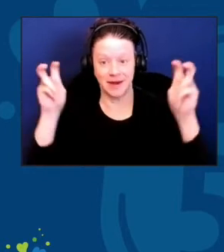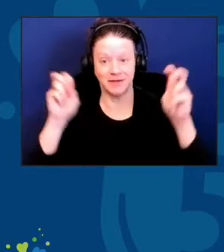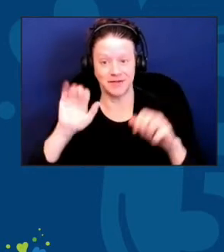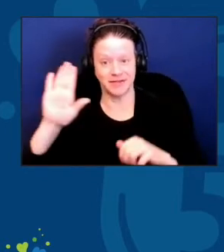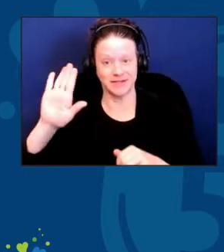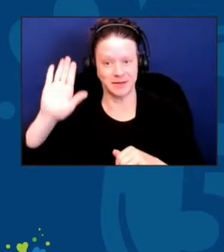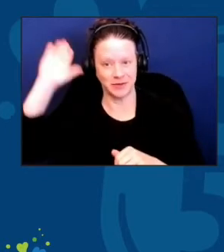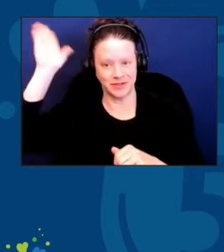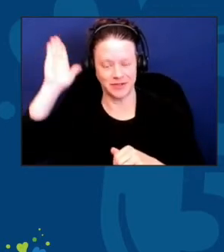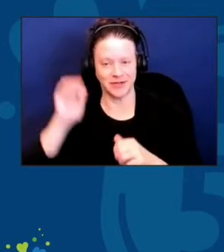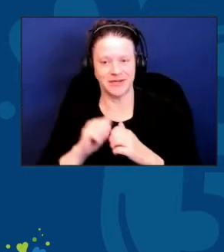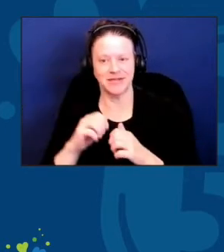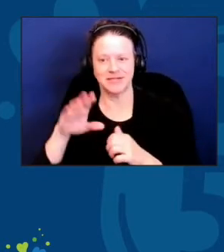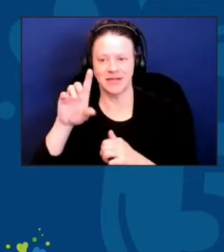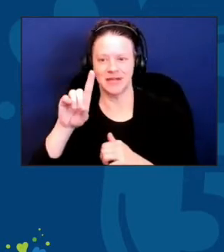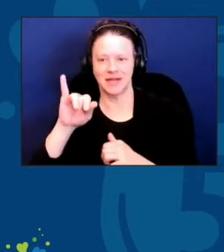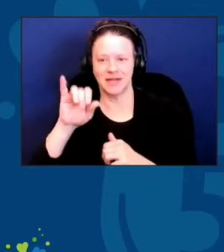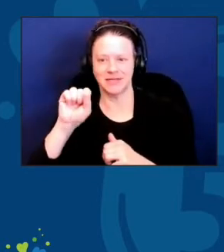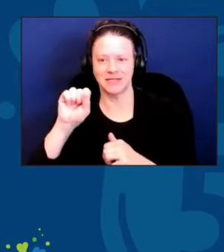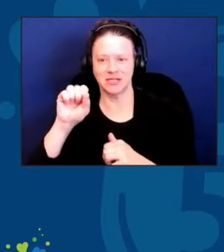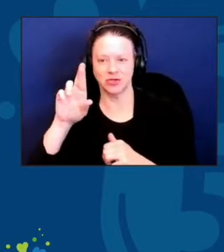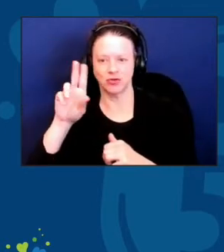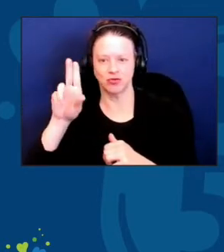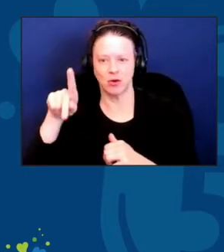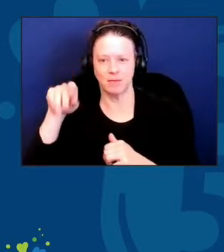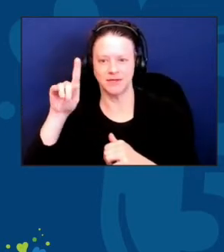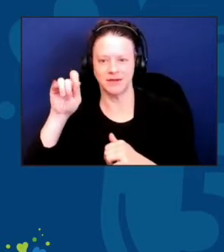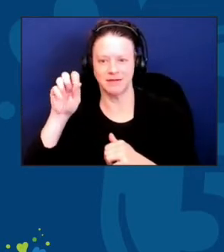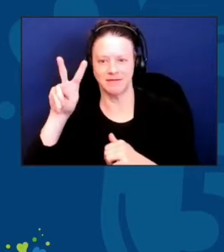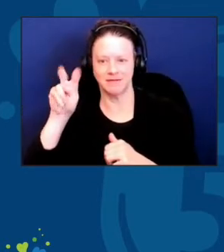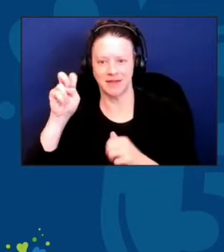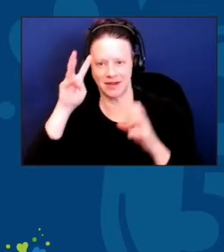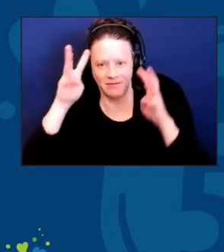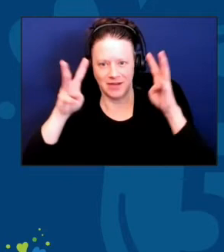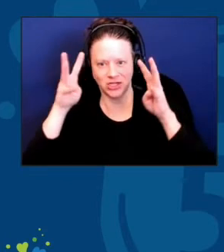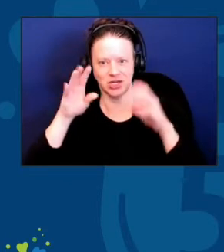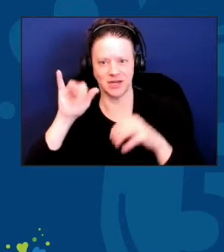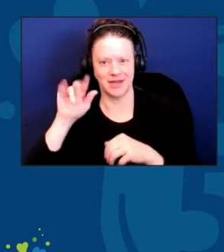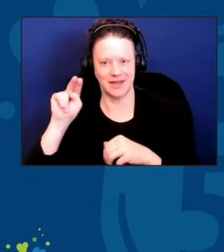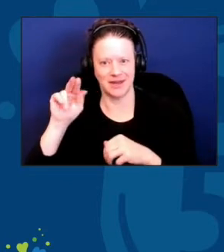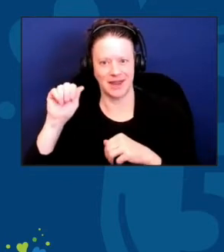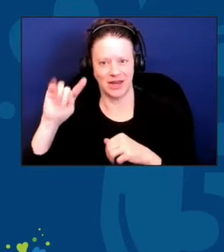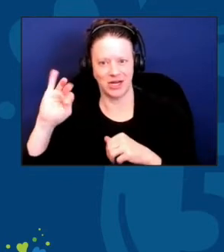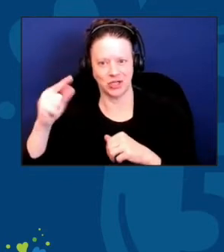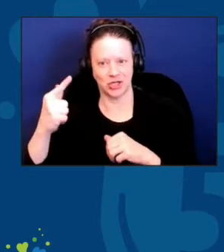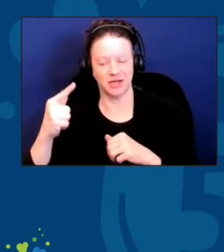Disruptive Innovation in Aging. Jeff is going to lead the discussion today,